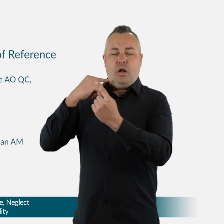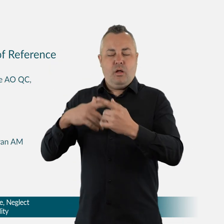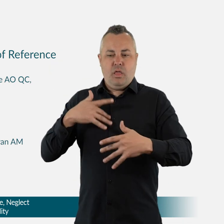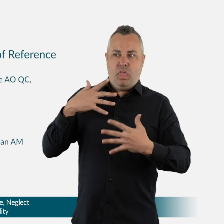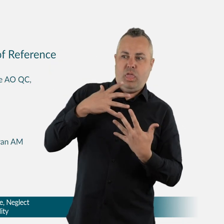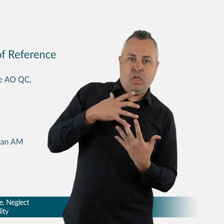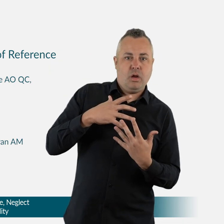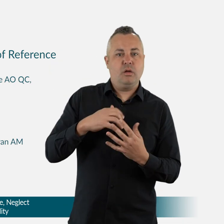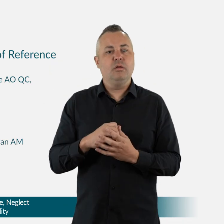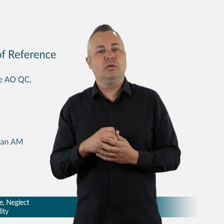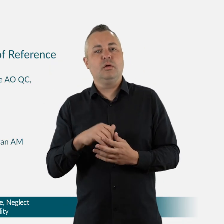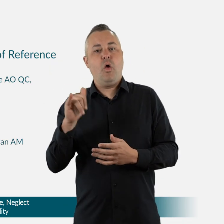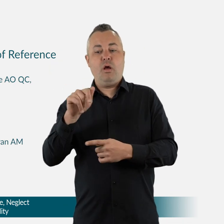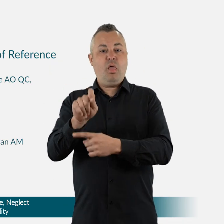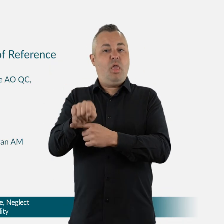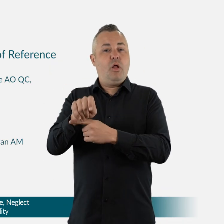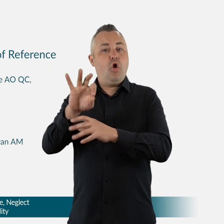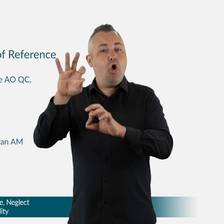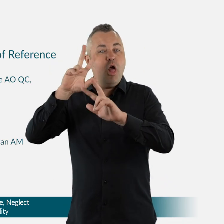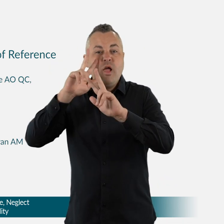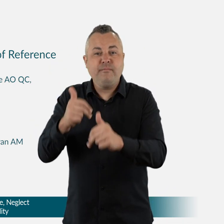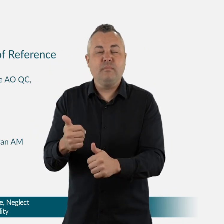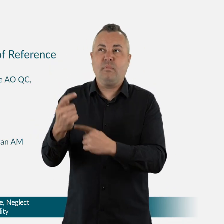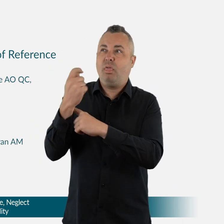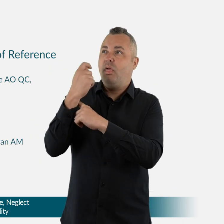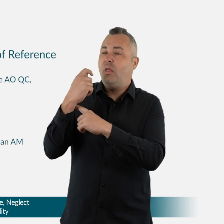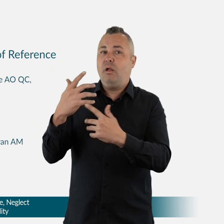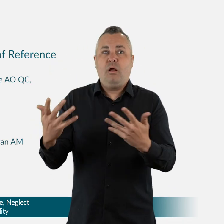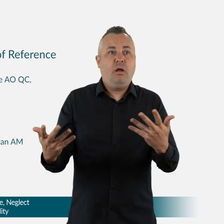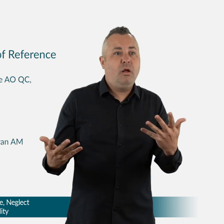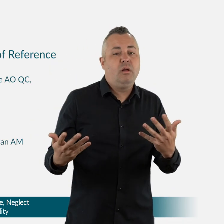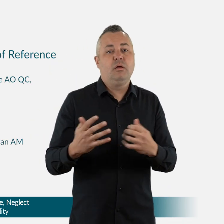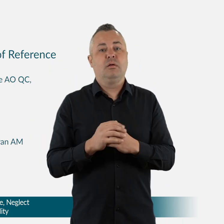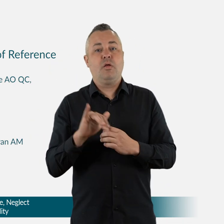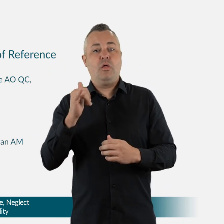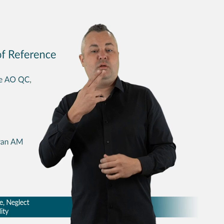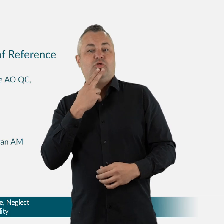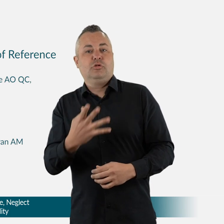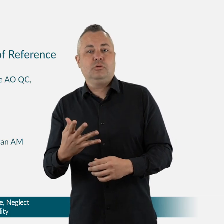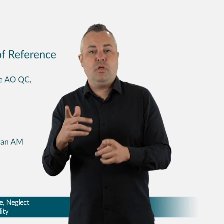and Exploitation of People with Disability.